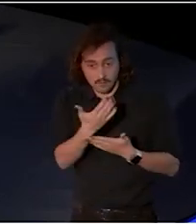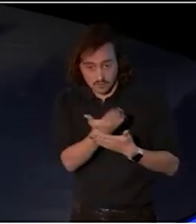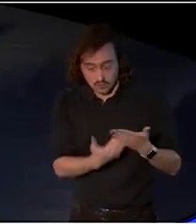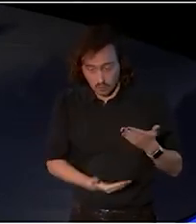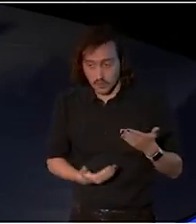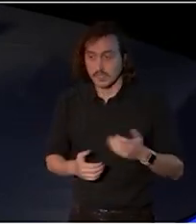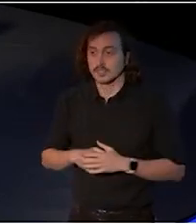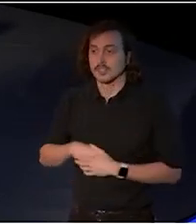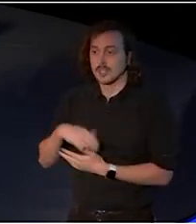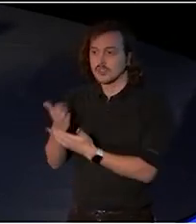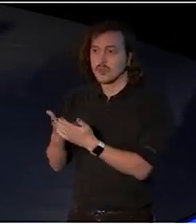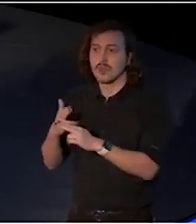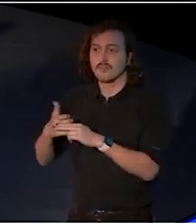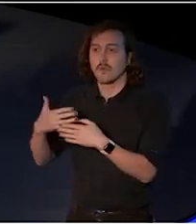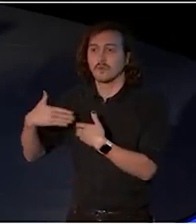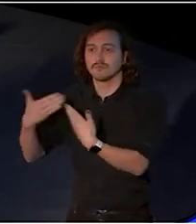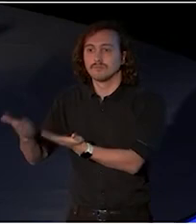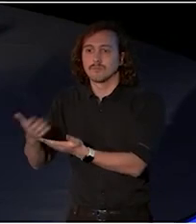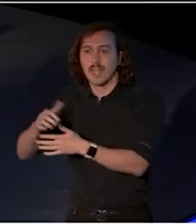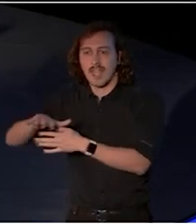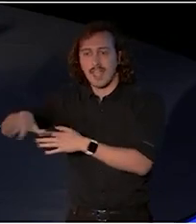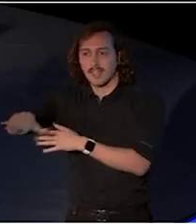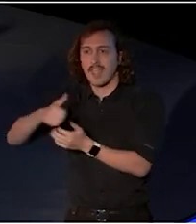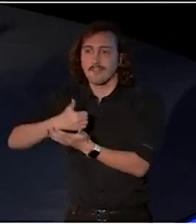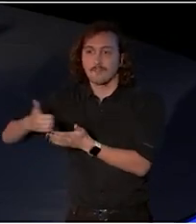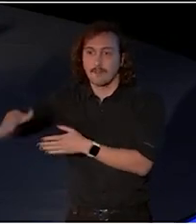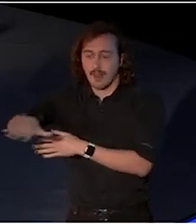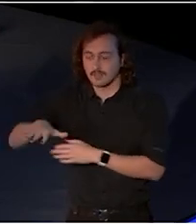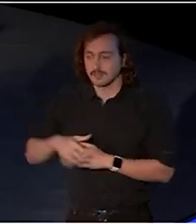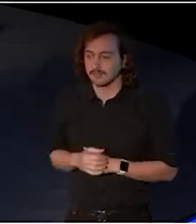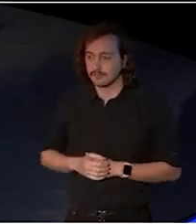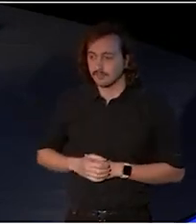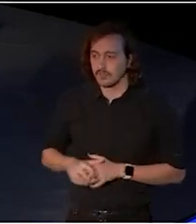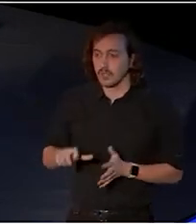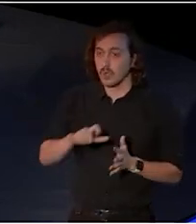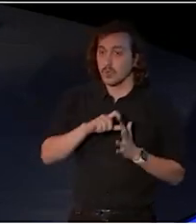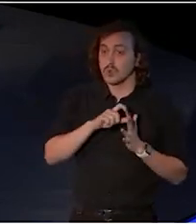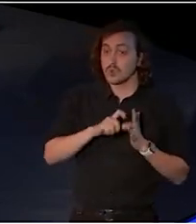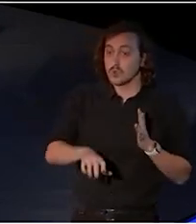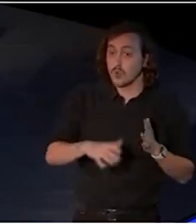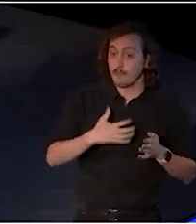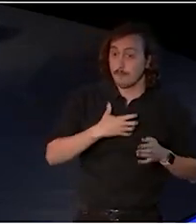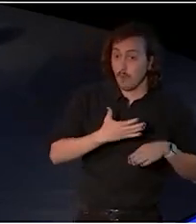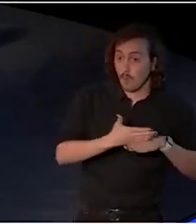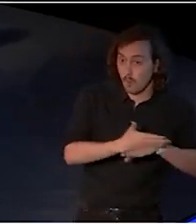We will be able to do more with more. We understand the many challenges still present